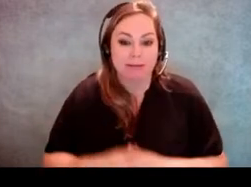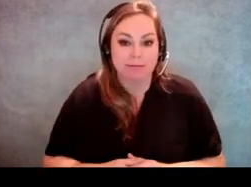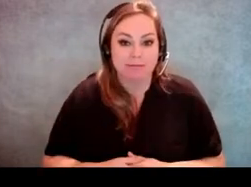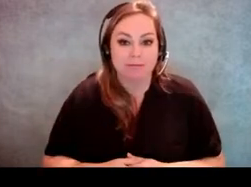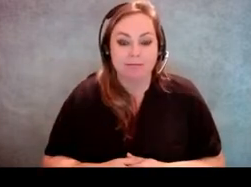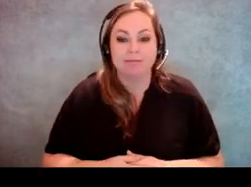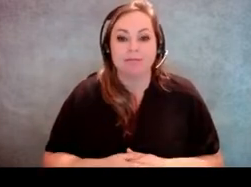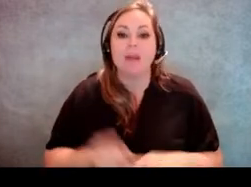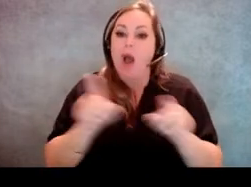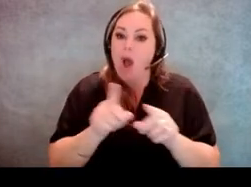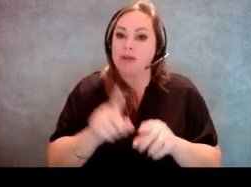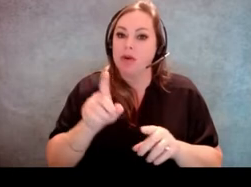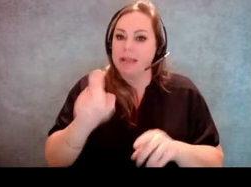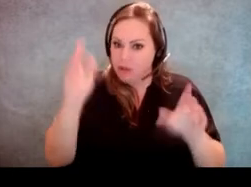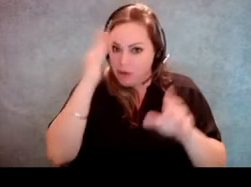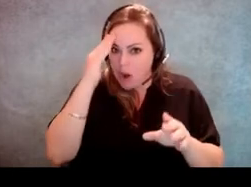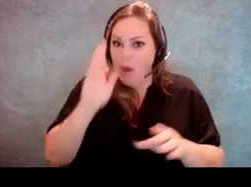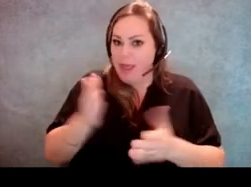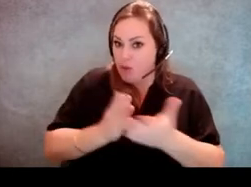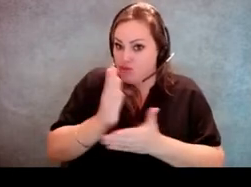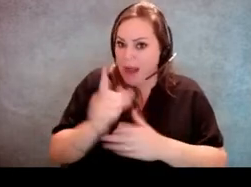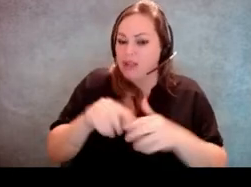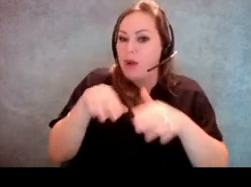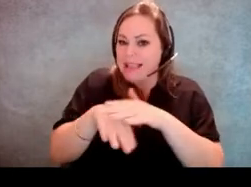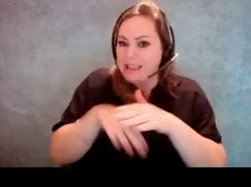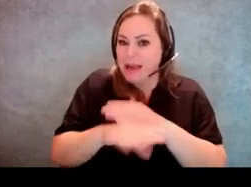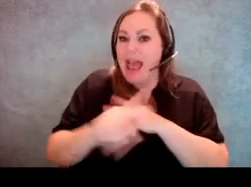in that you also know the voter's rights to accessibility and the kind